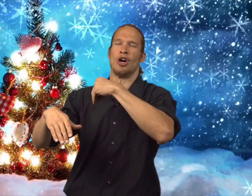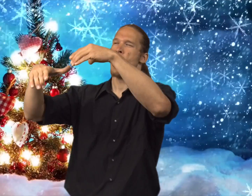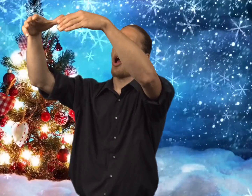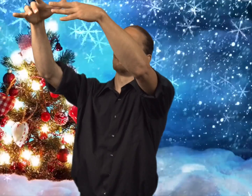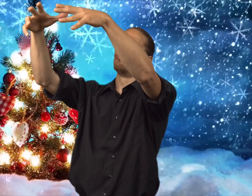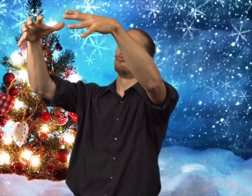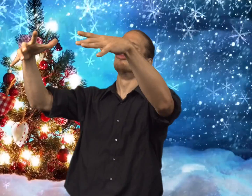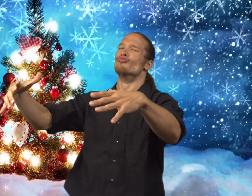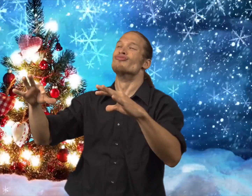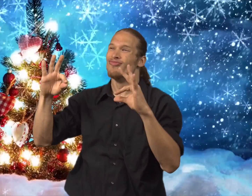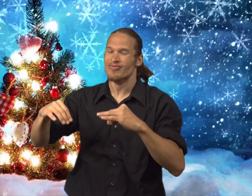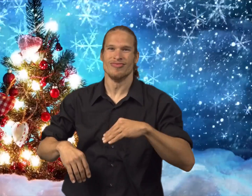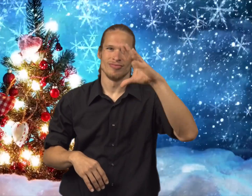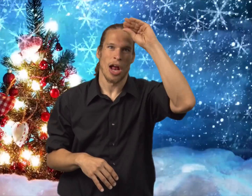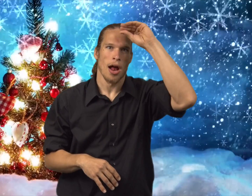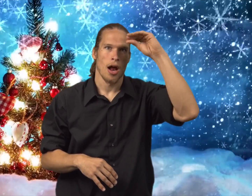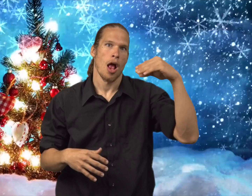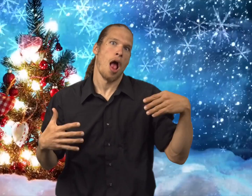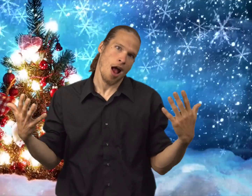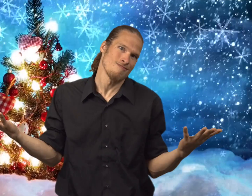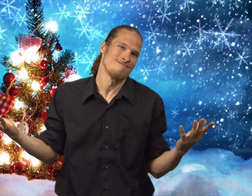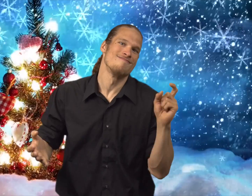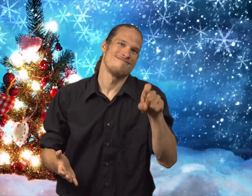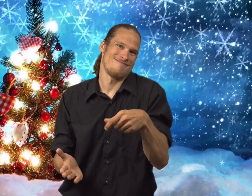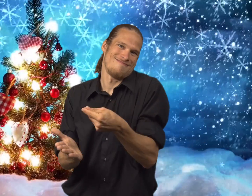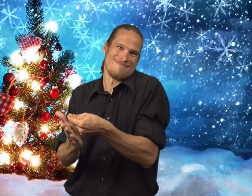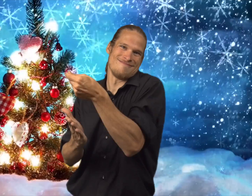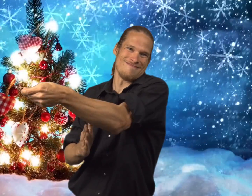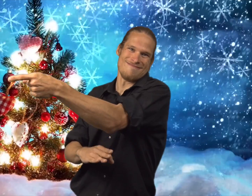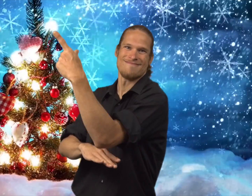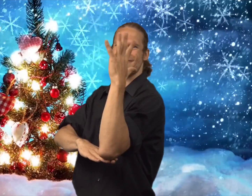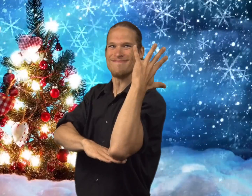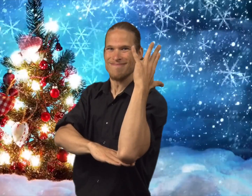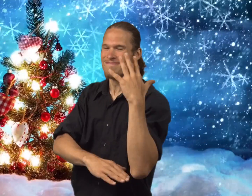And they saw a beautiful tree and the boy had to pay for it.